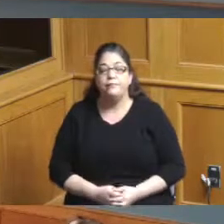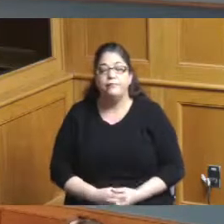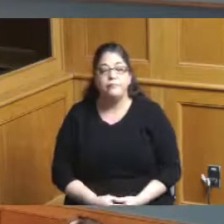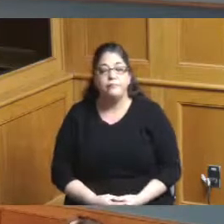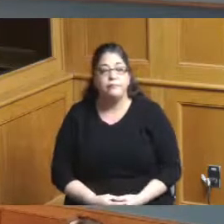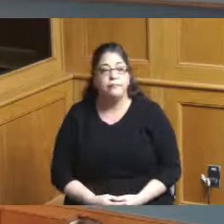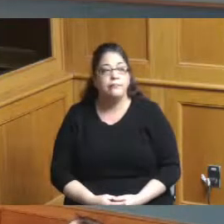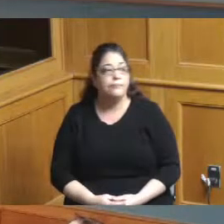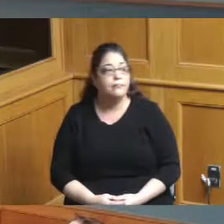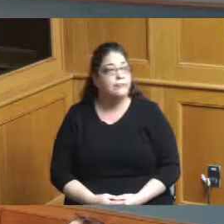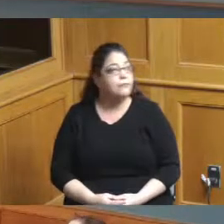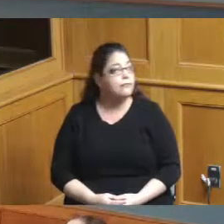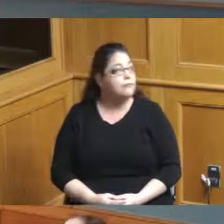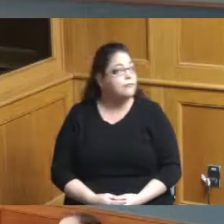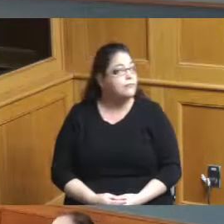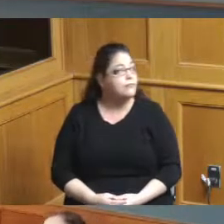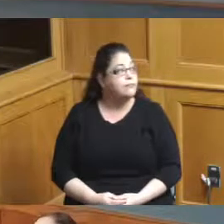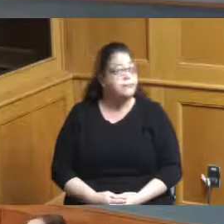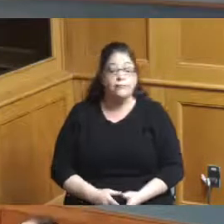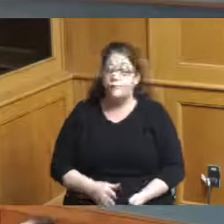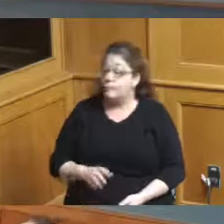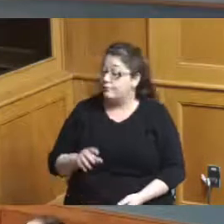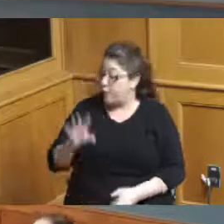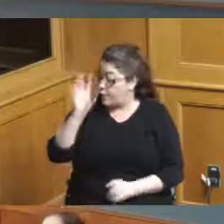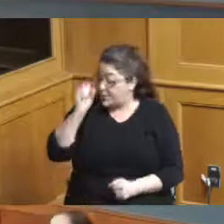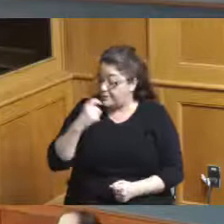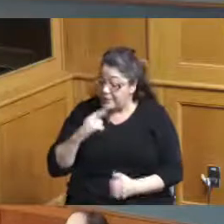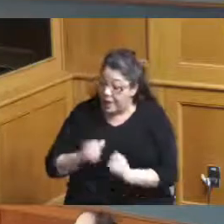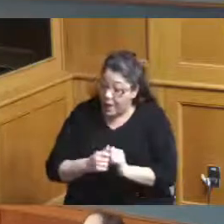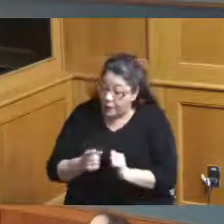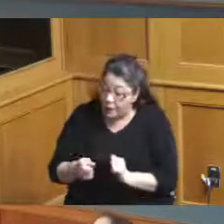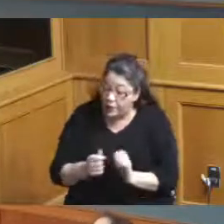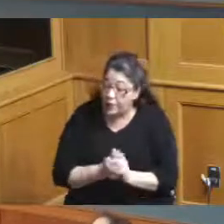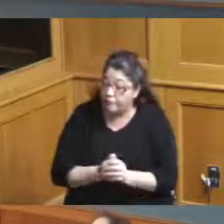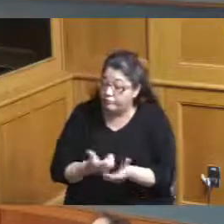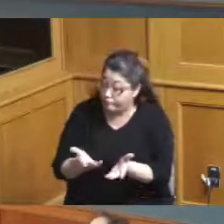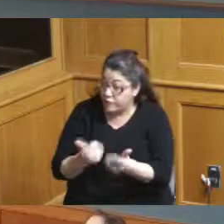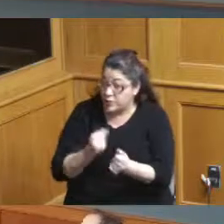hello sir how are you hello you had a few words you'd like to say Mr birdie yes thank you Madam